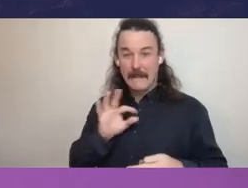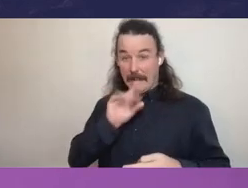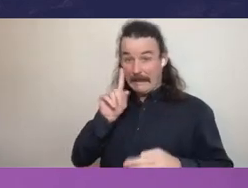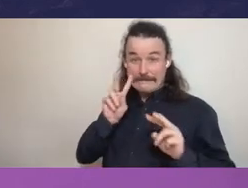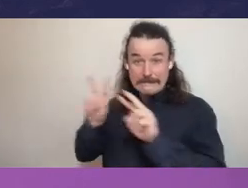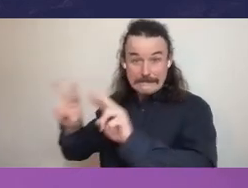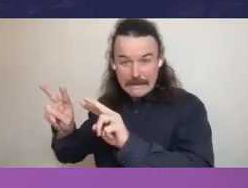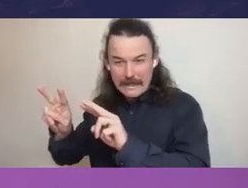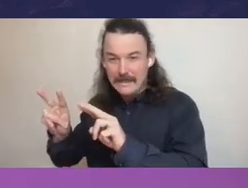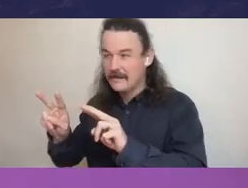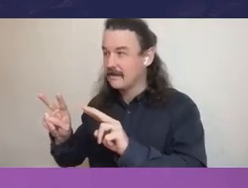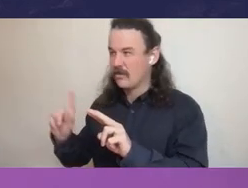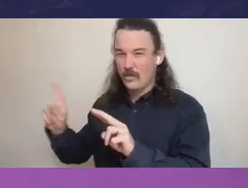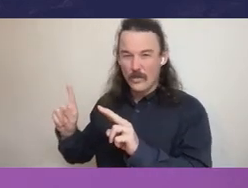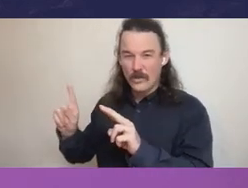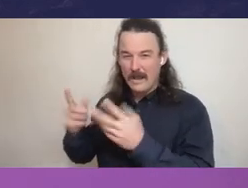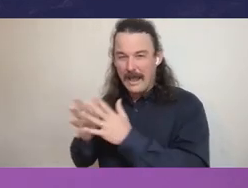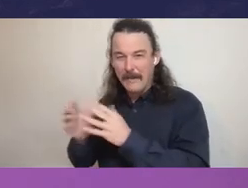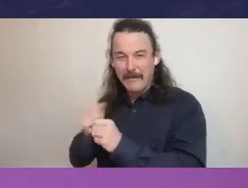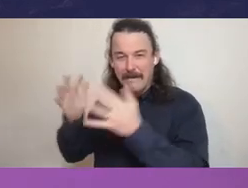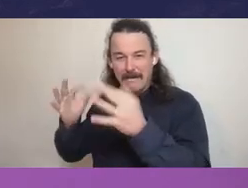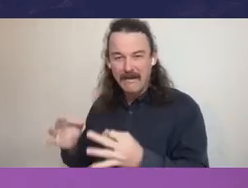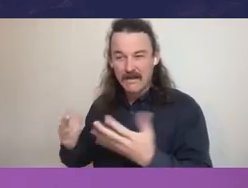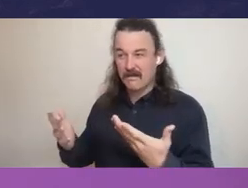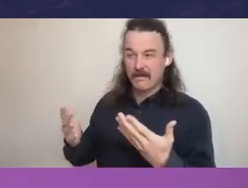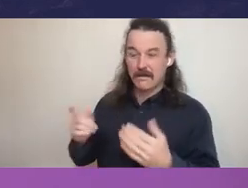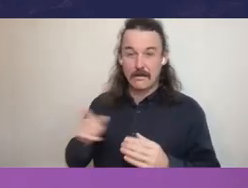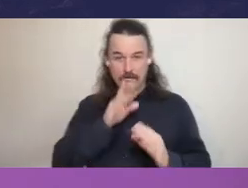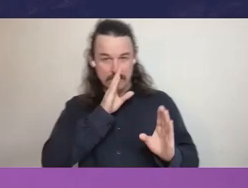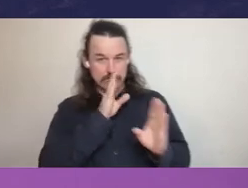making, then that fundamentally undermines public trust.